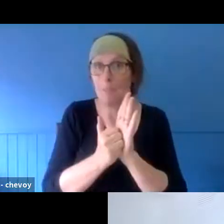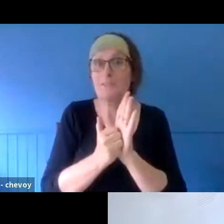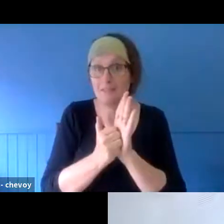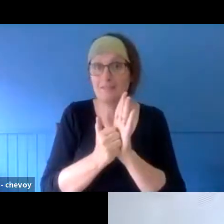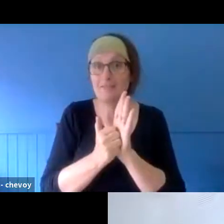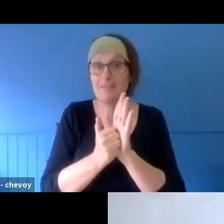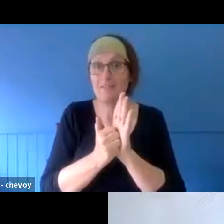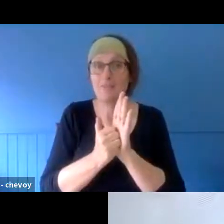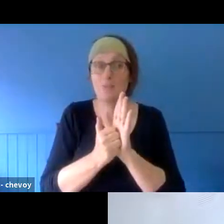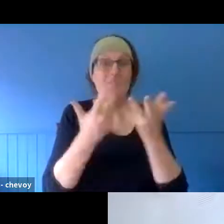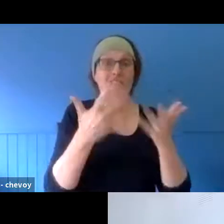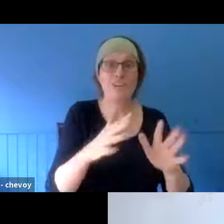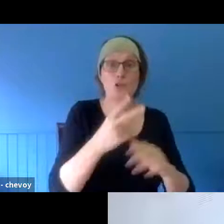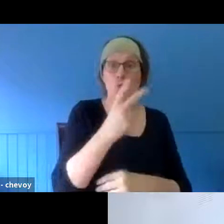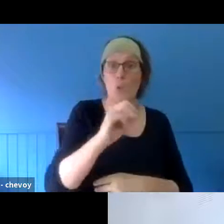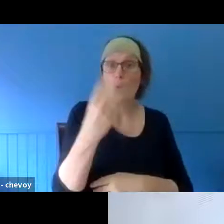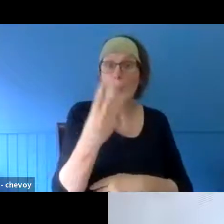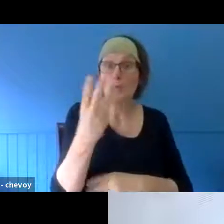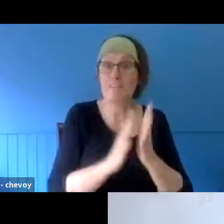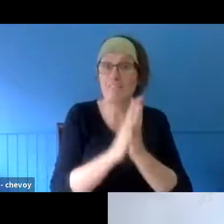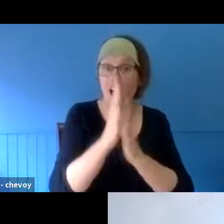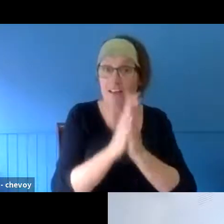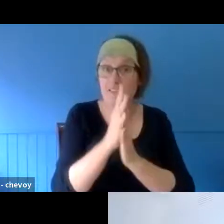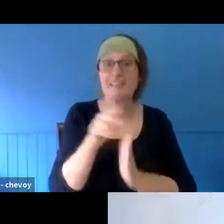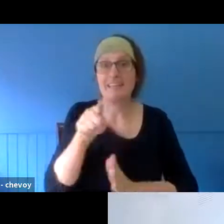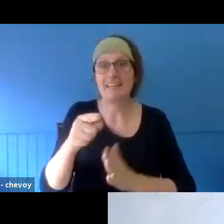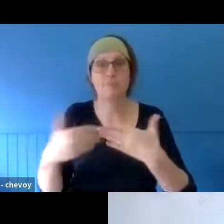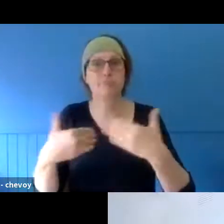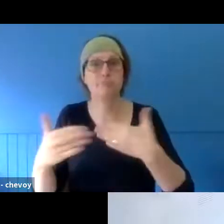2013 fires. -- aftermath of the 2013 fires. We also have here today